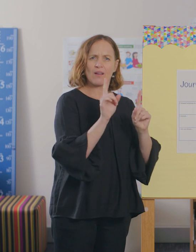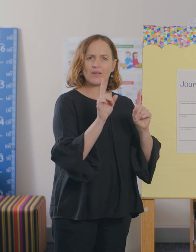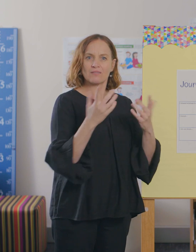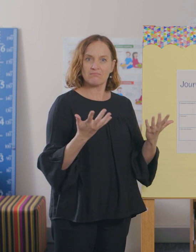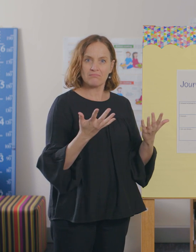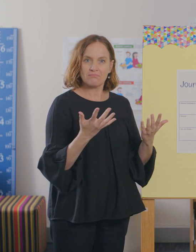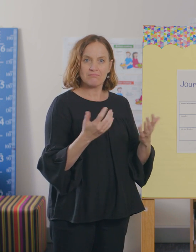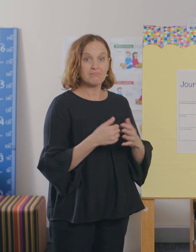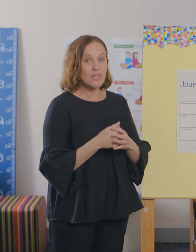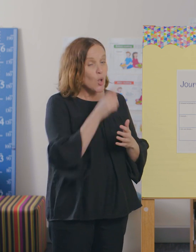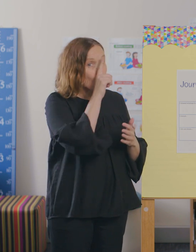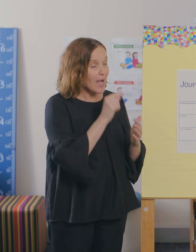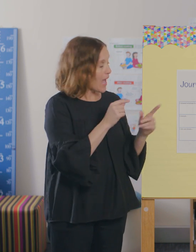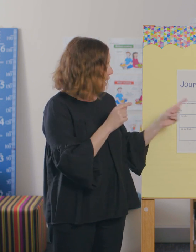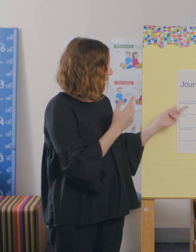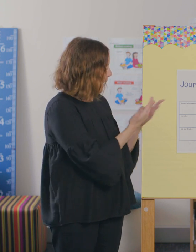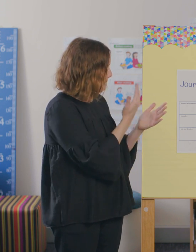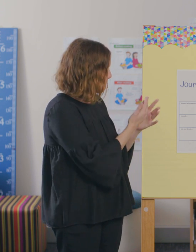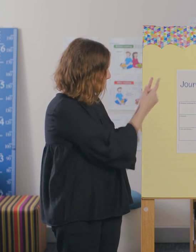You can keep this journal each day.